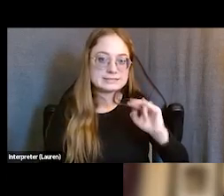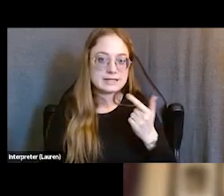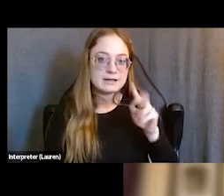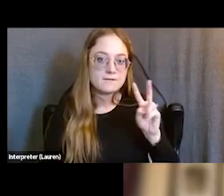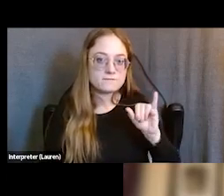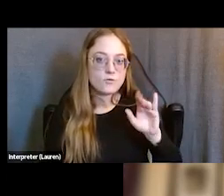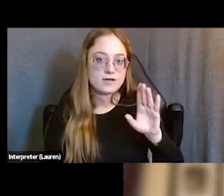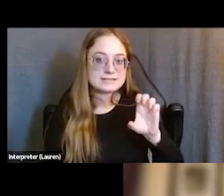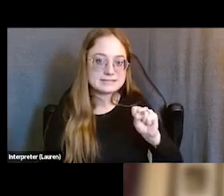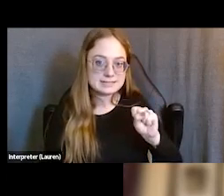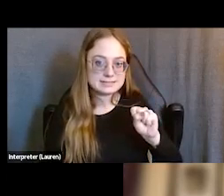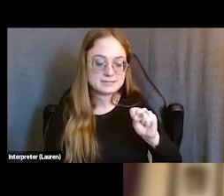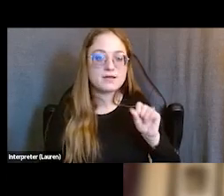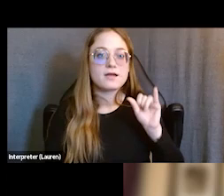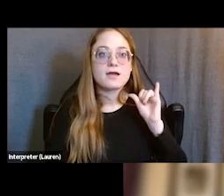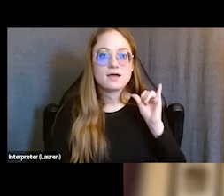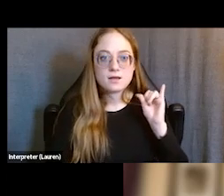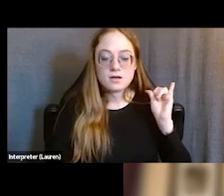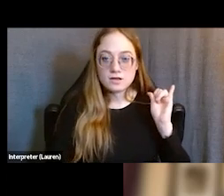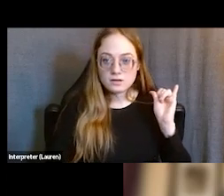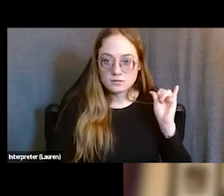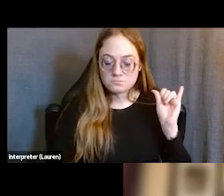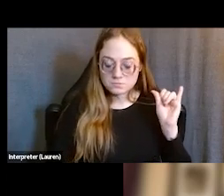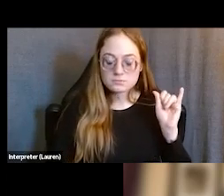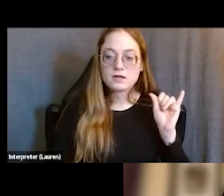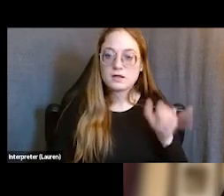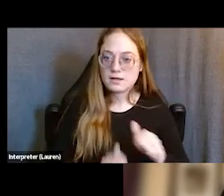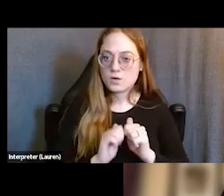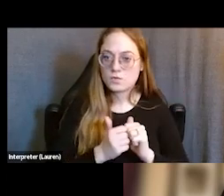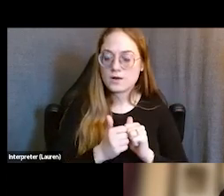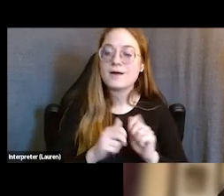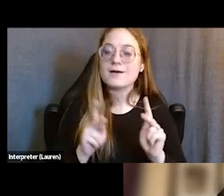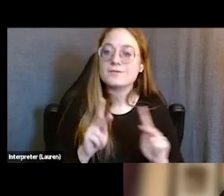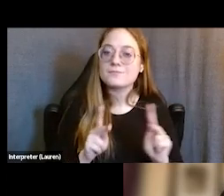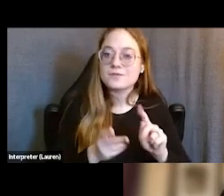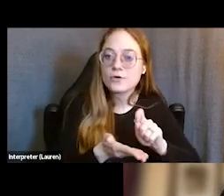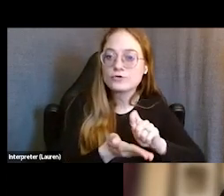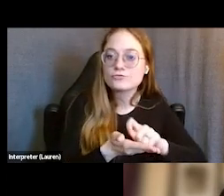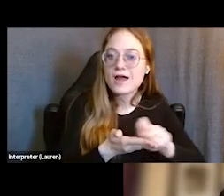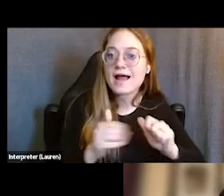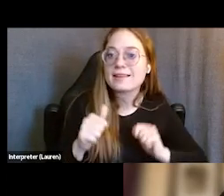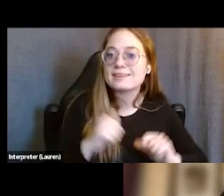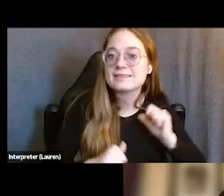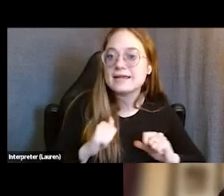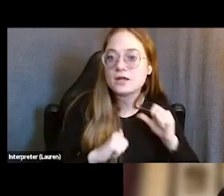spend time writing a theater piece about their experience with incarceration and some of the things that led up